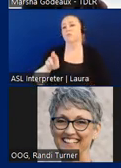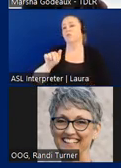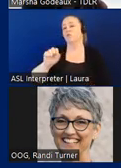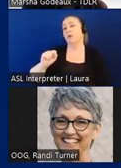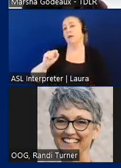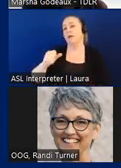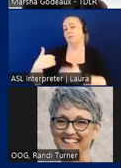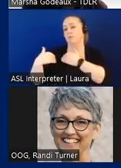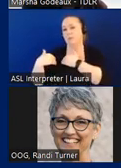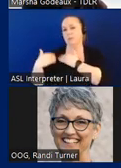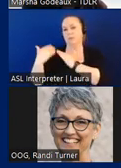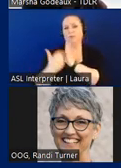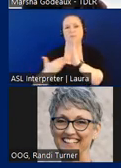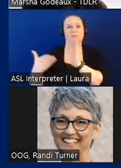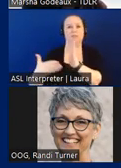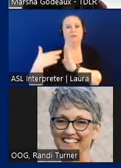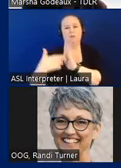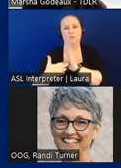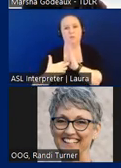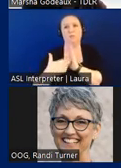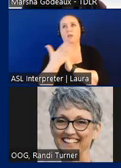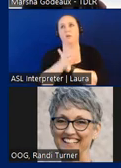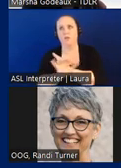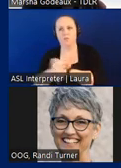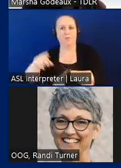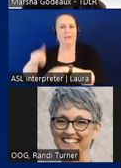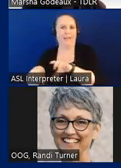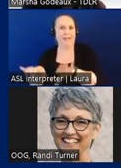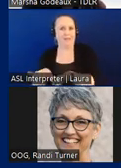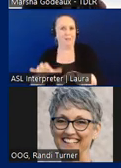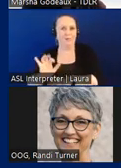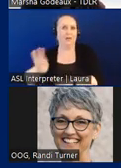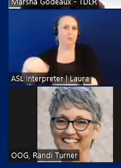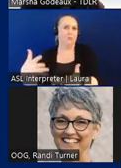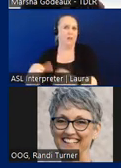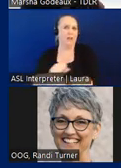rules as well as what they cannot do such as provide work when it's a conflict of interest